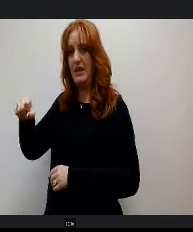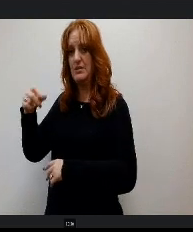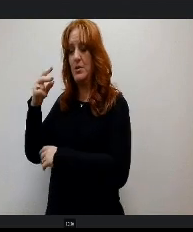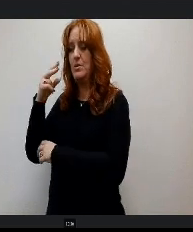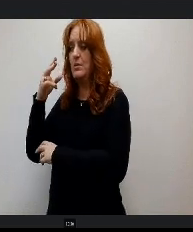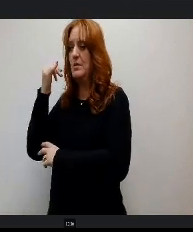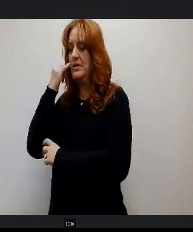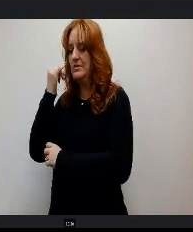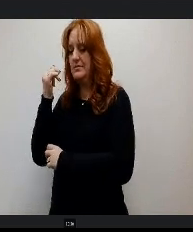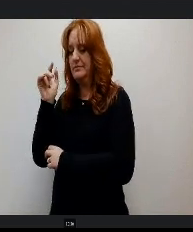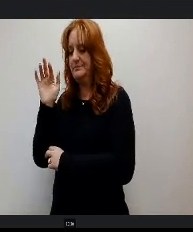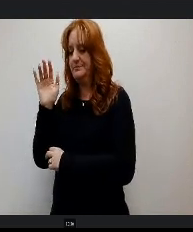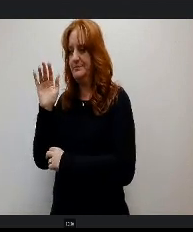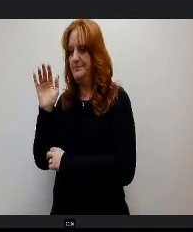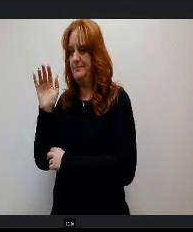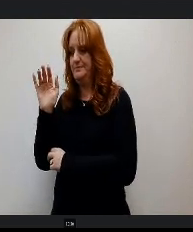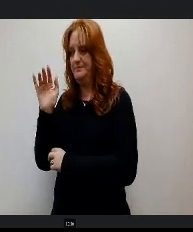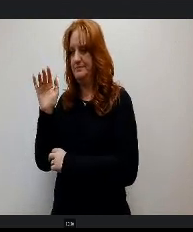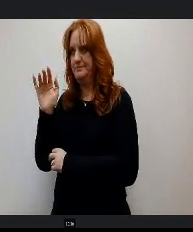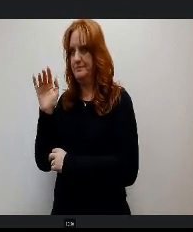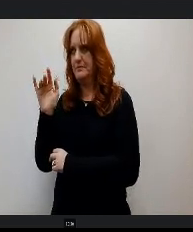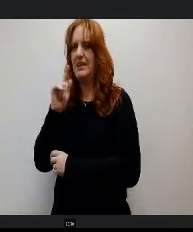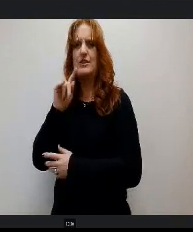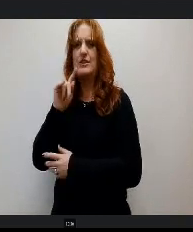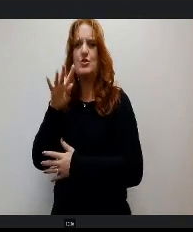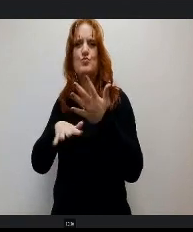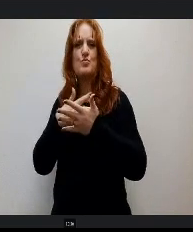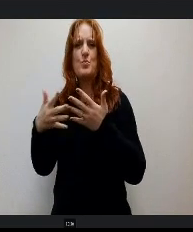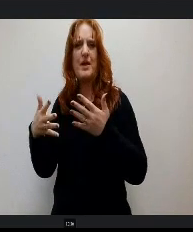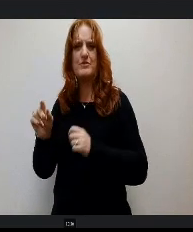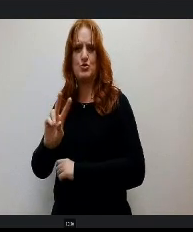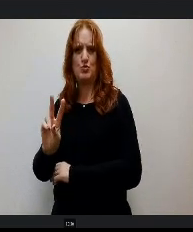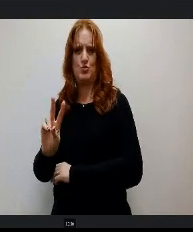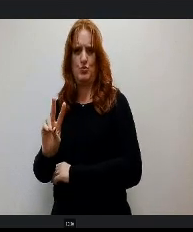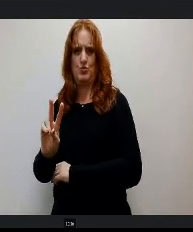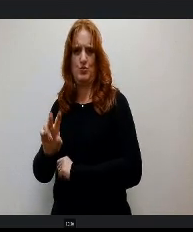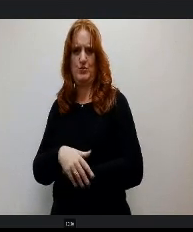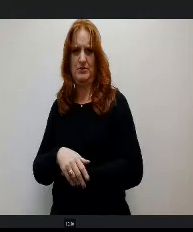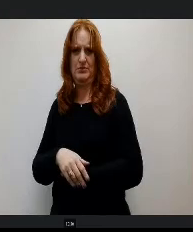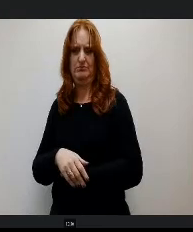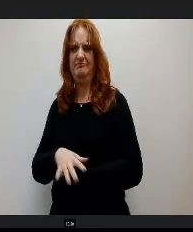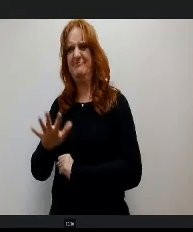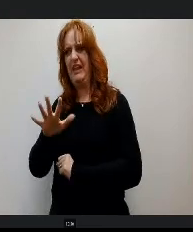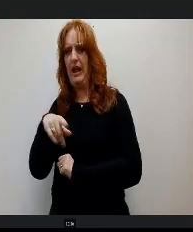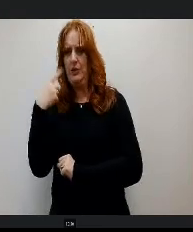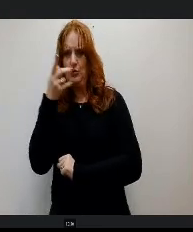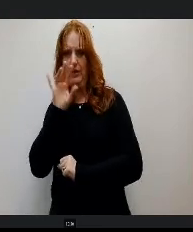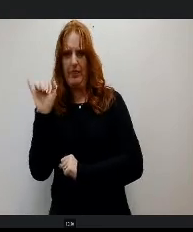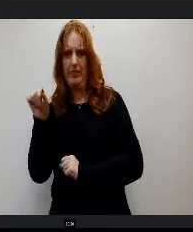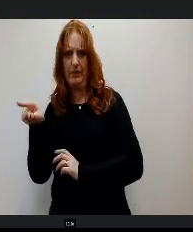It'd be graph 2 It kind of looks like this from the beginning of the year.